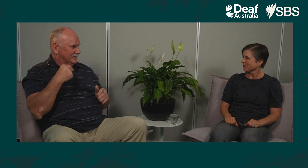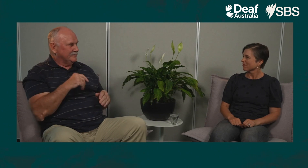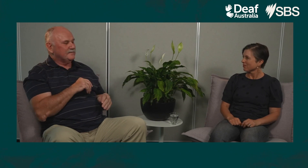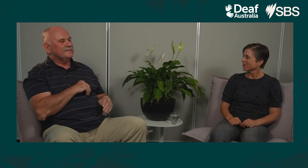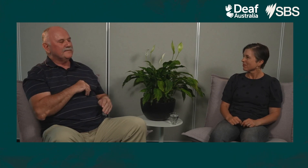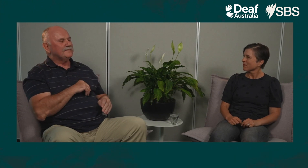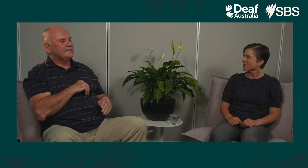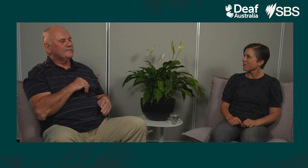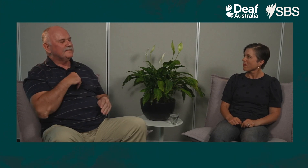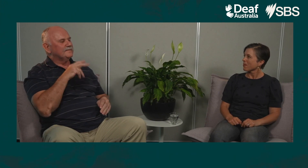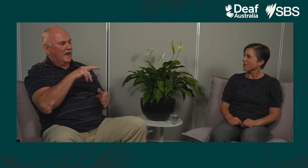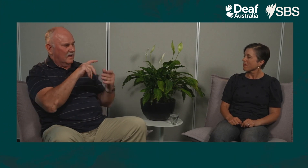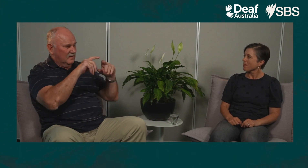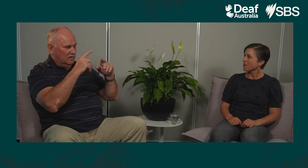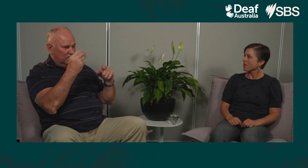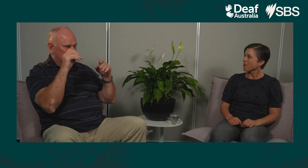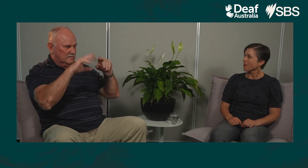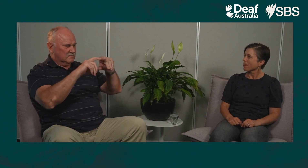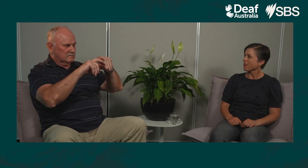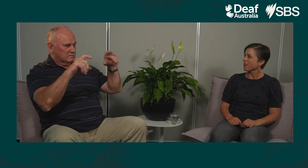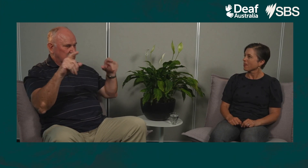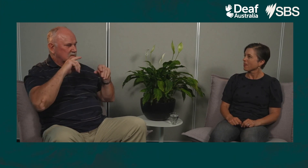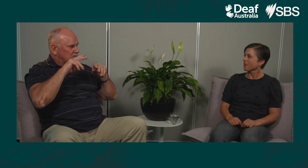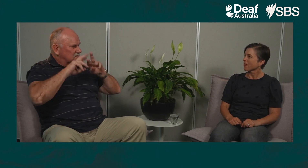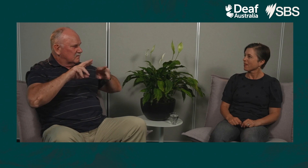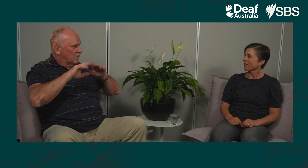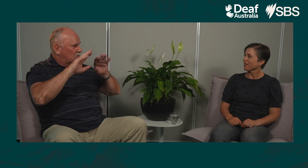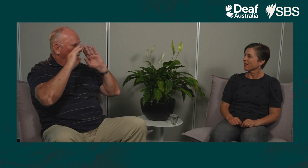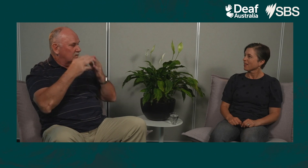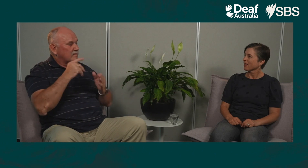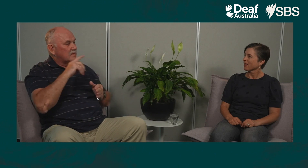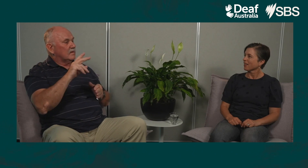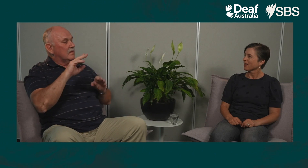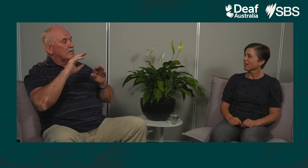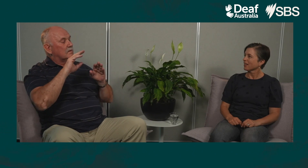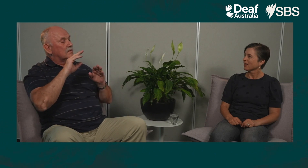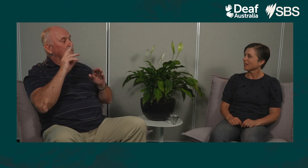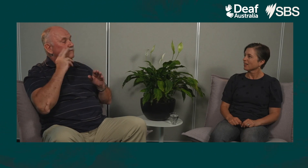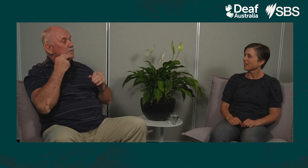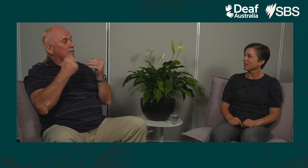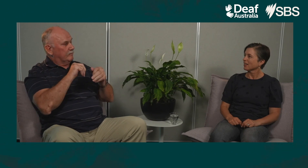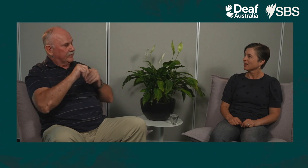and this article talked about research that was done worldwide stating that Deaf drivers